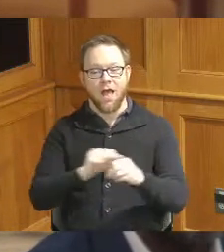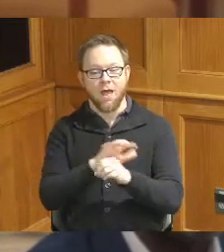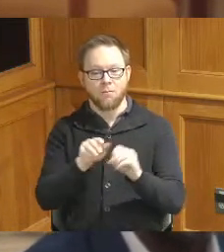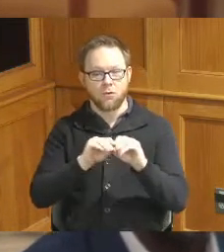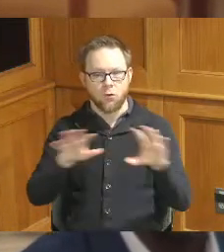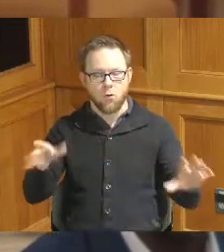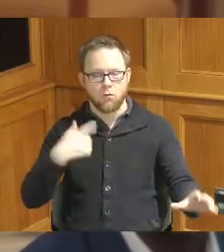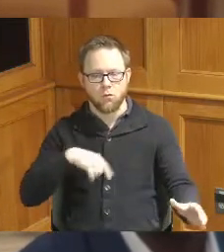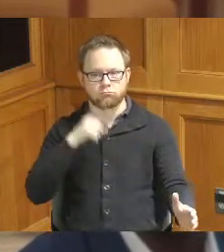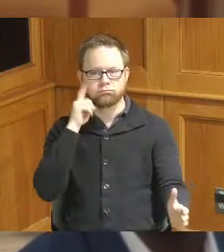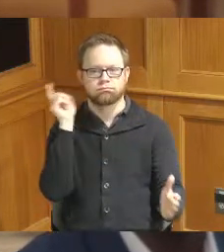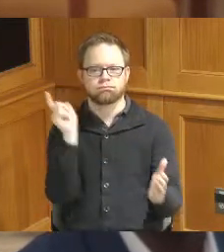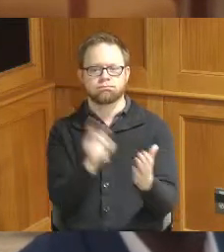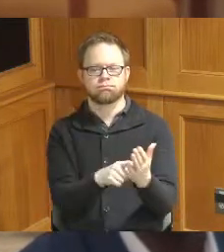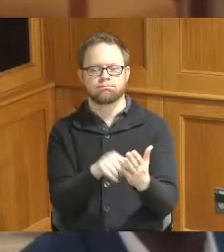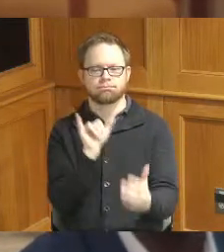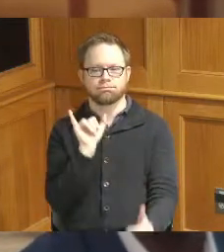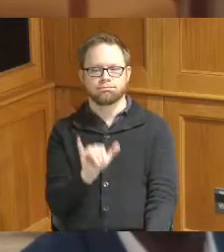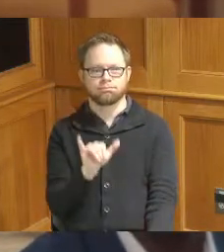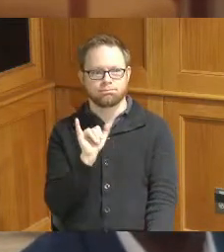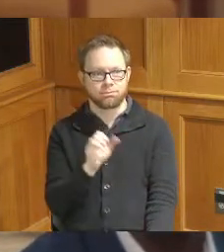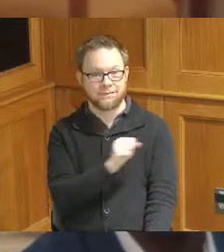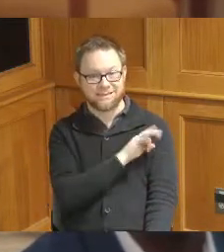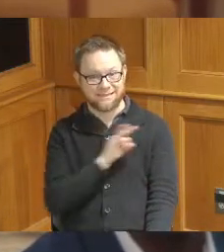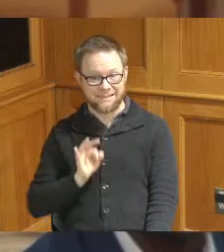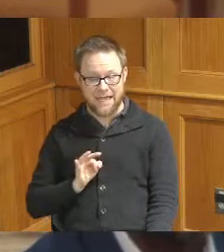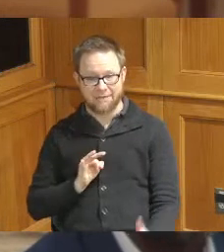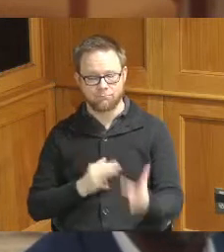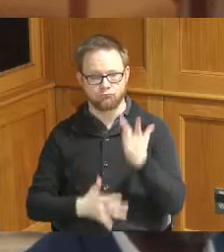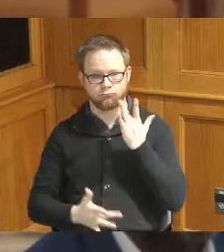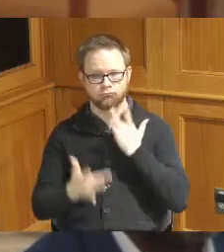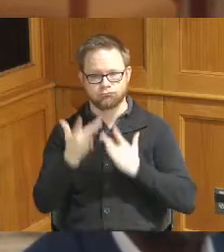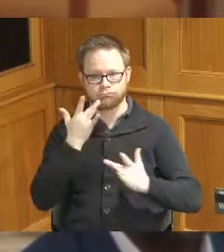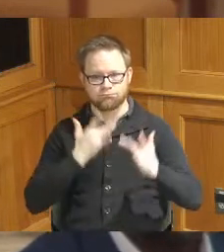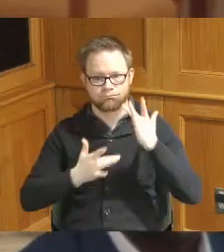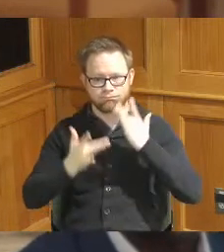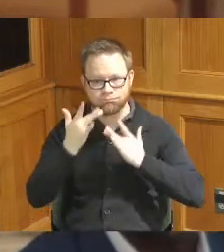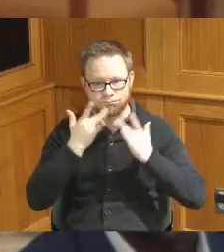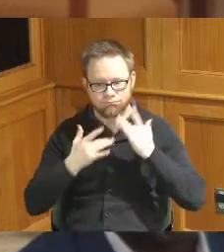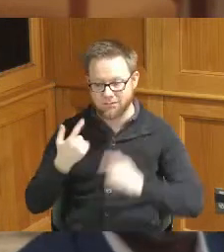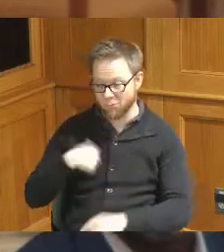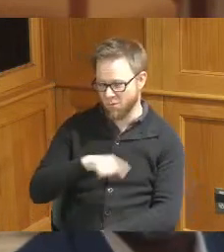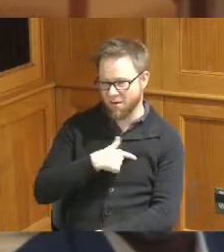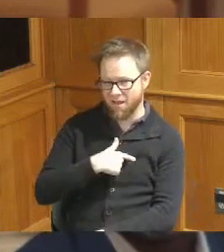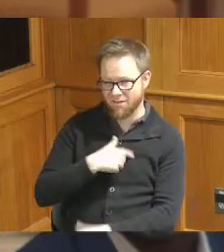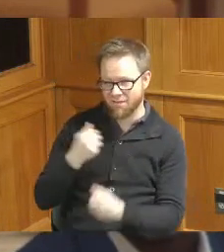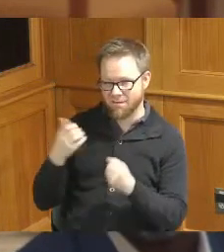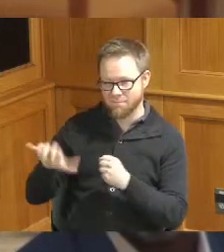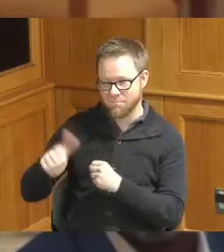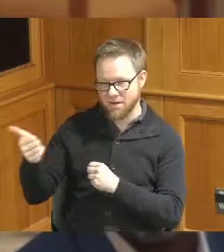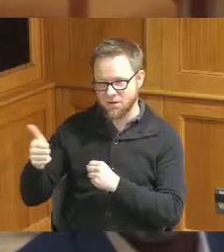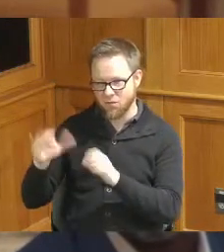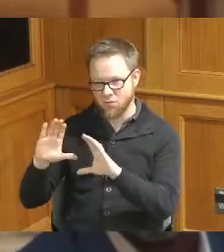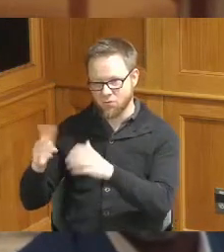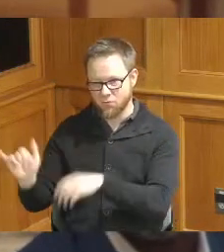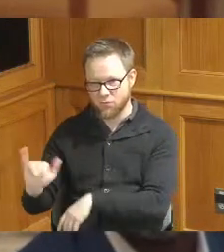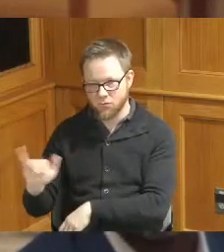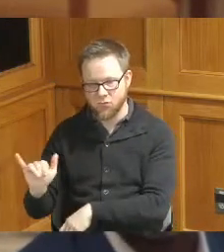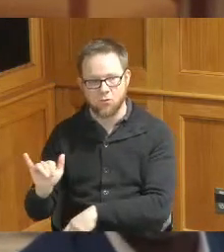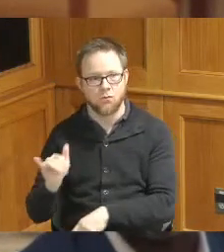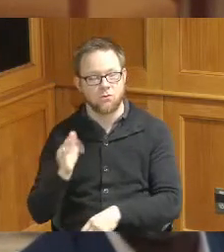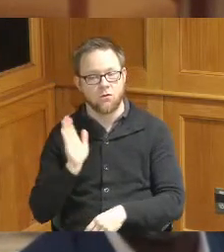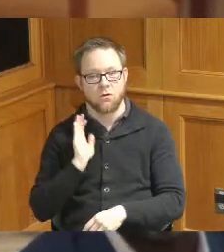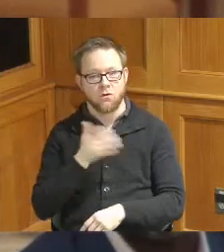that Staffing was such a challenge for us and many others and it was part of our strategic plan to